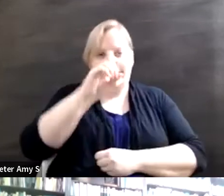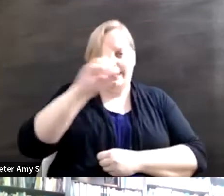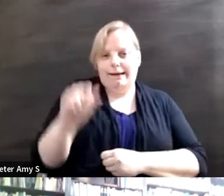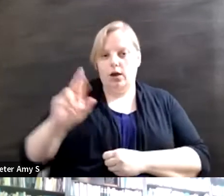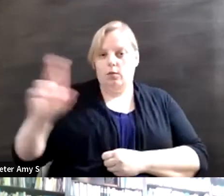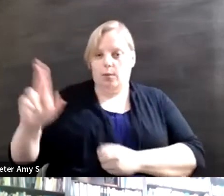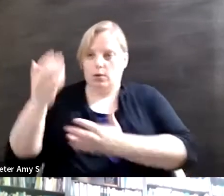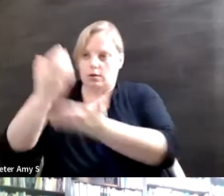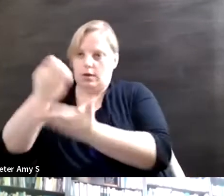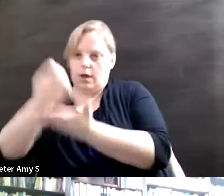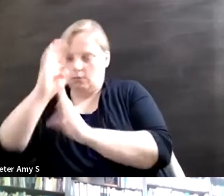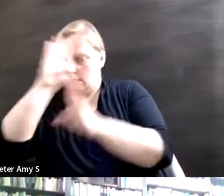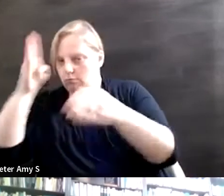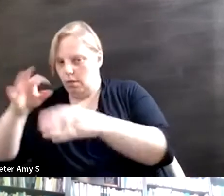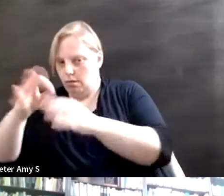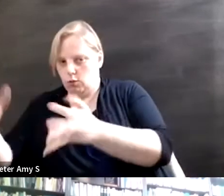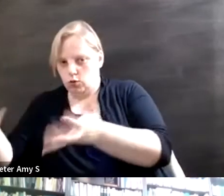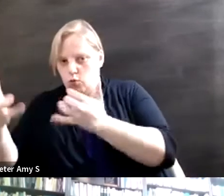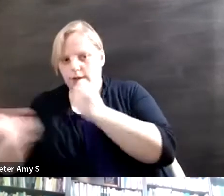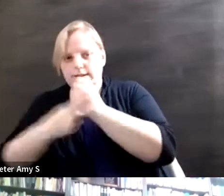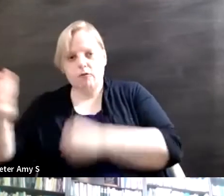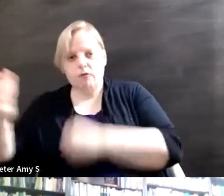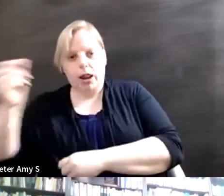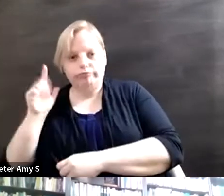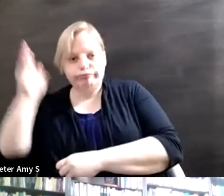and they were saying that it would save money in the long term whereas the Democrats would say